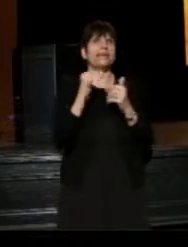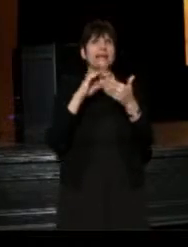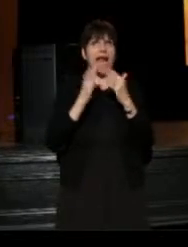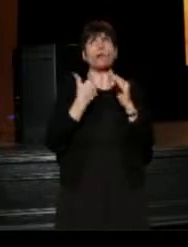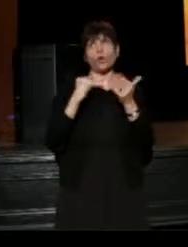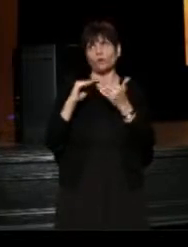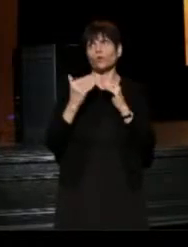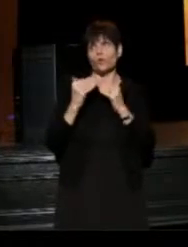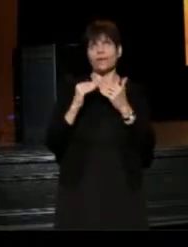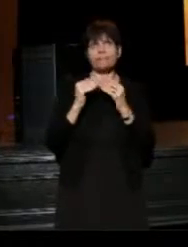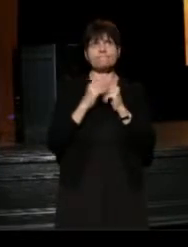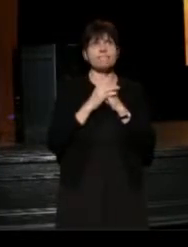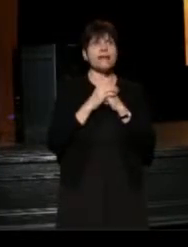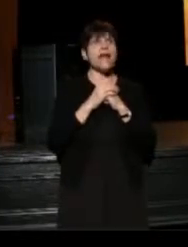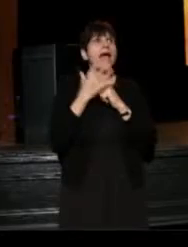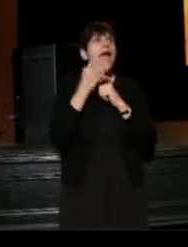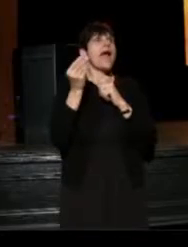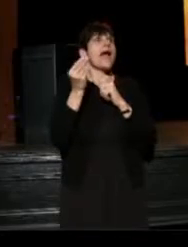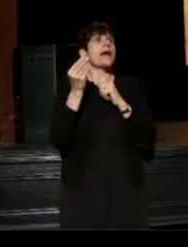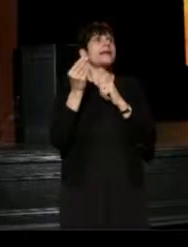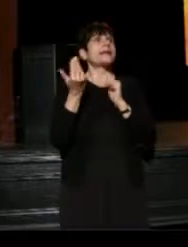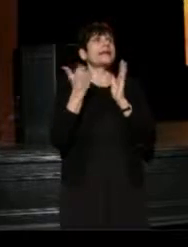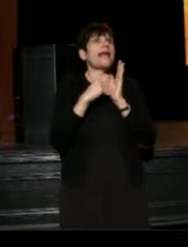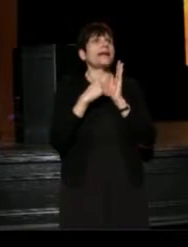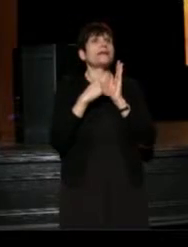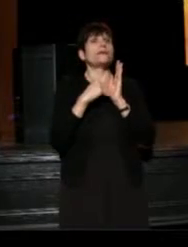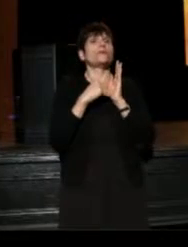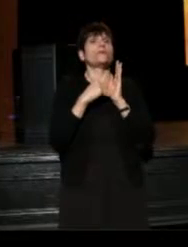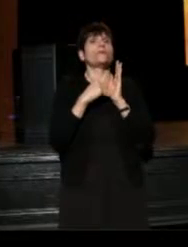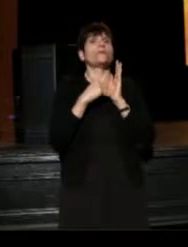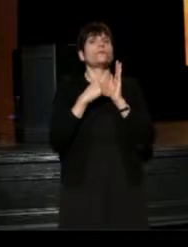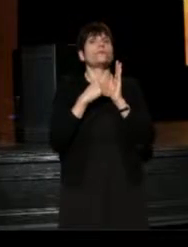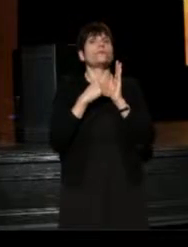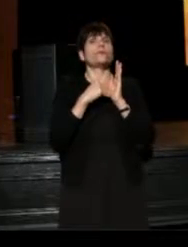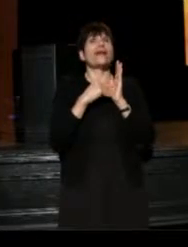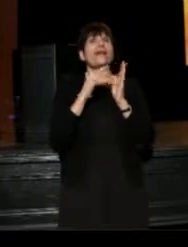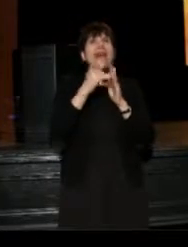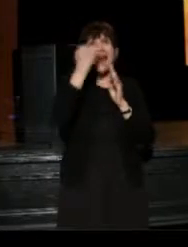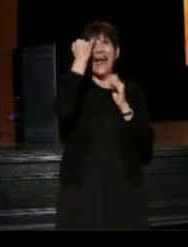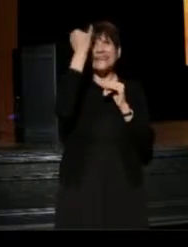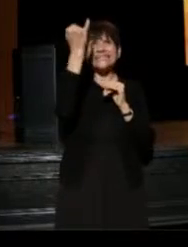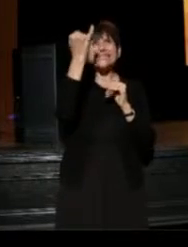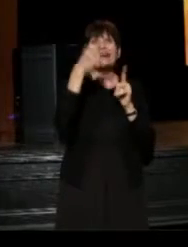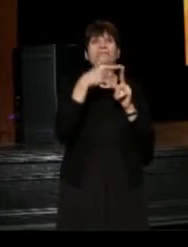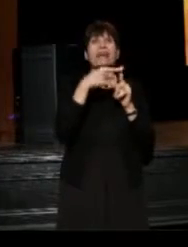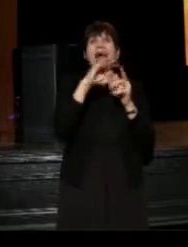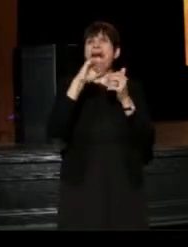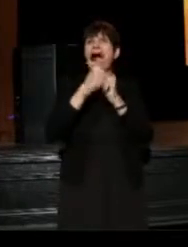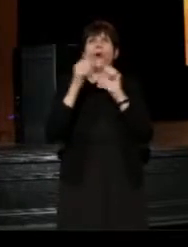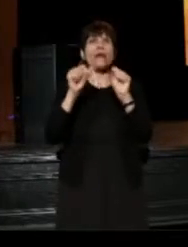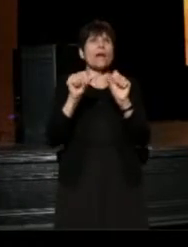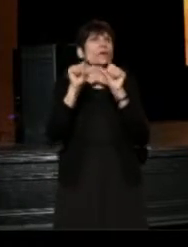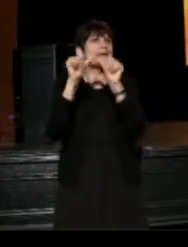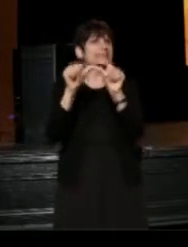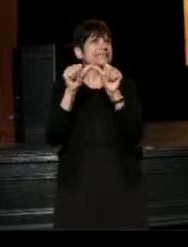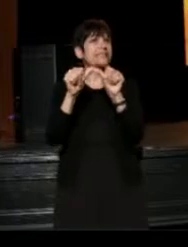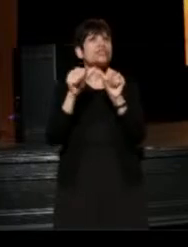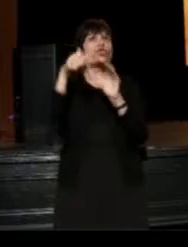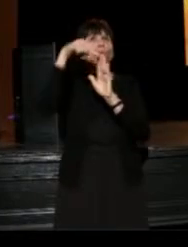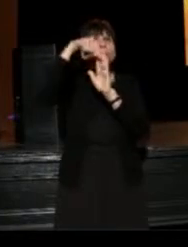And again, that idea of how we can continue to go deeper and deeper